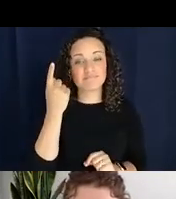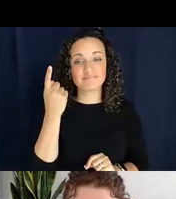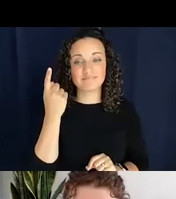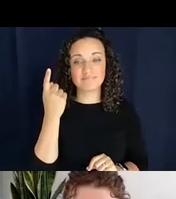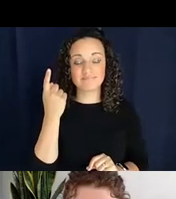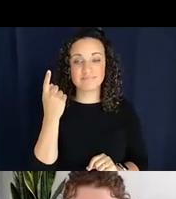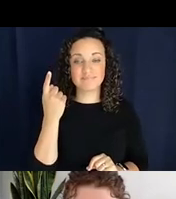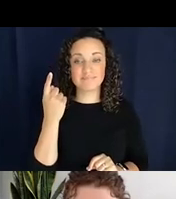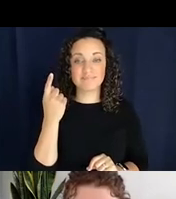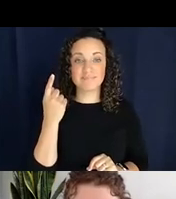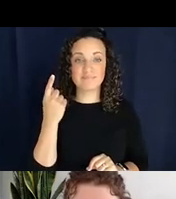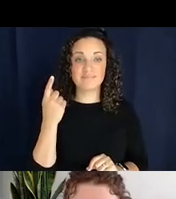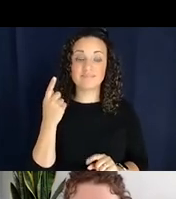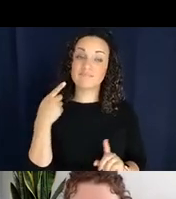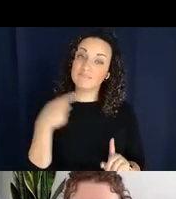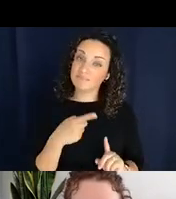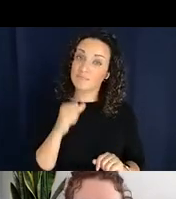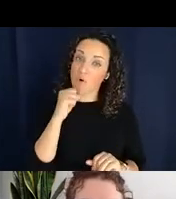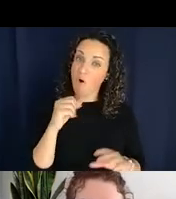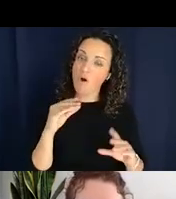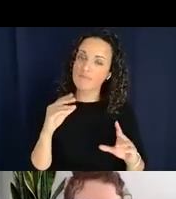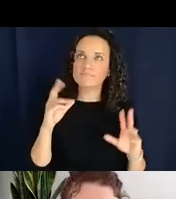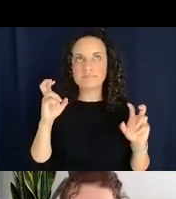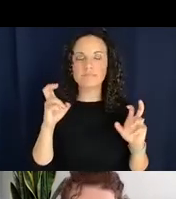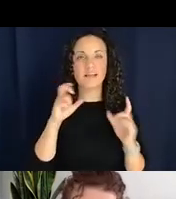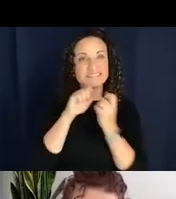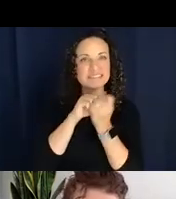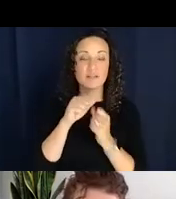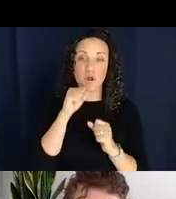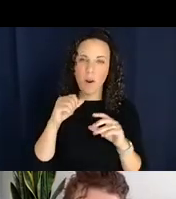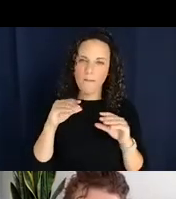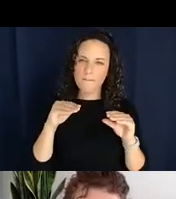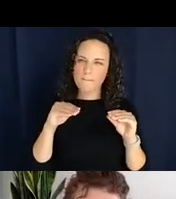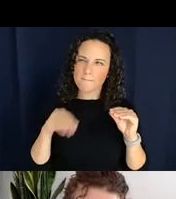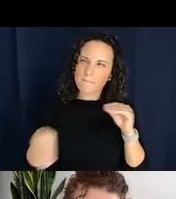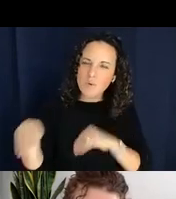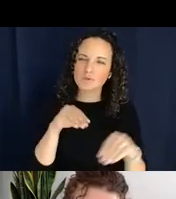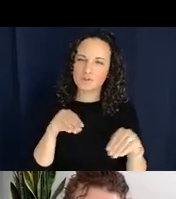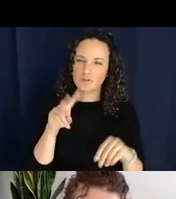motion verbs as well but they still classify, so we we're making a distinction between not